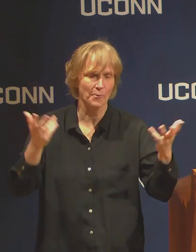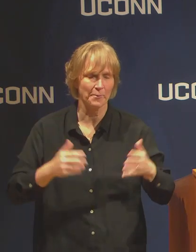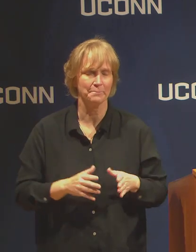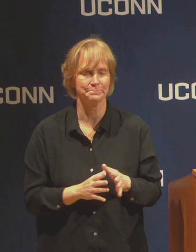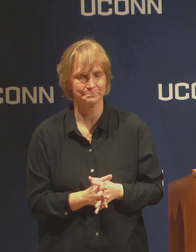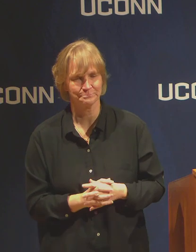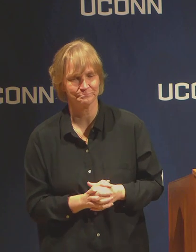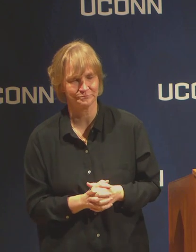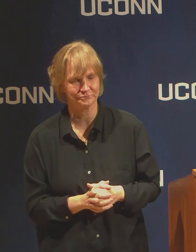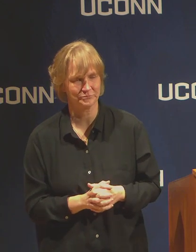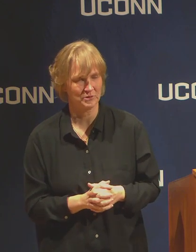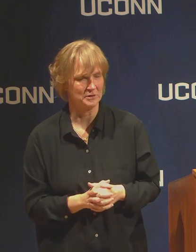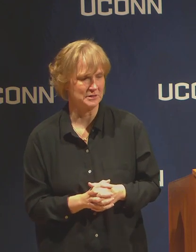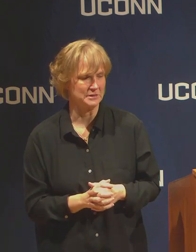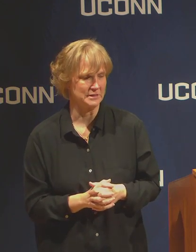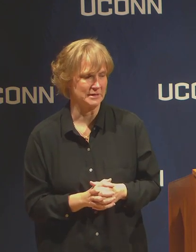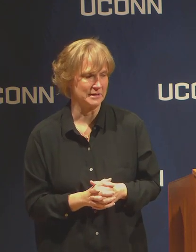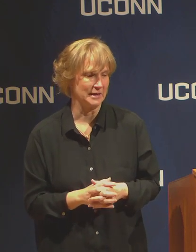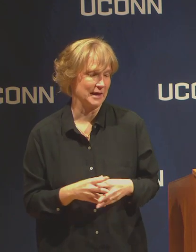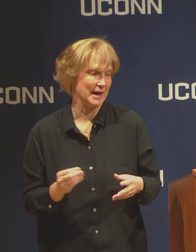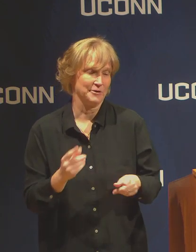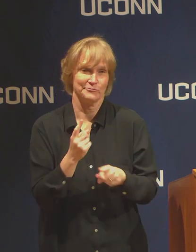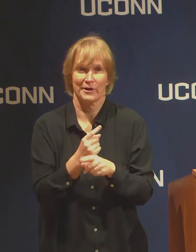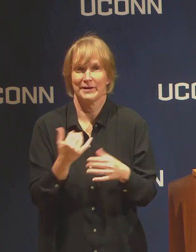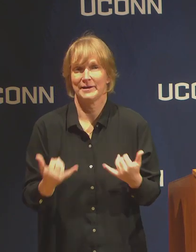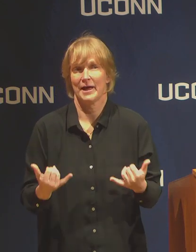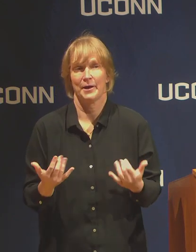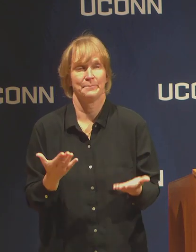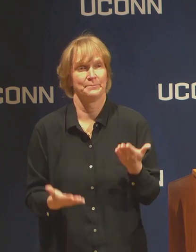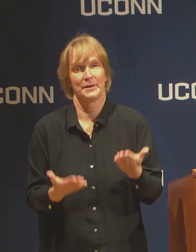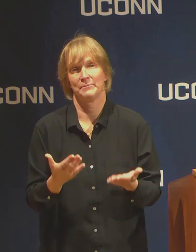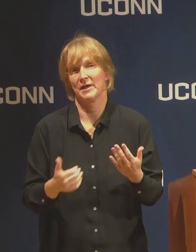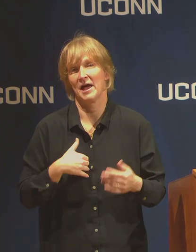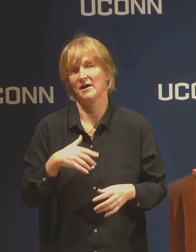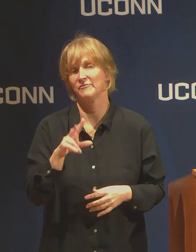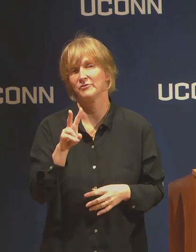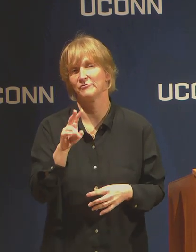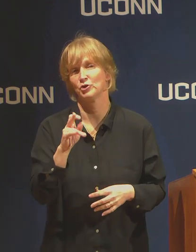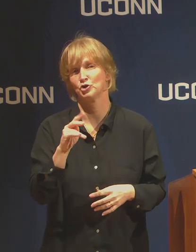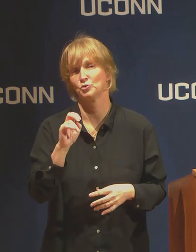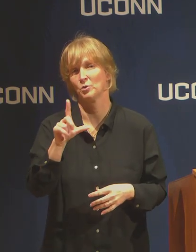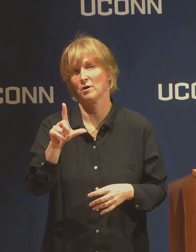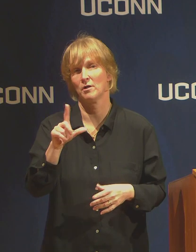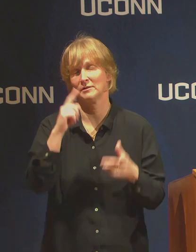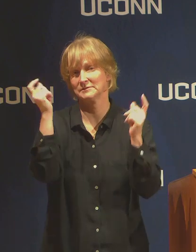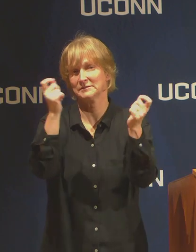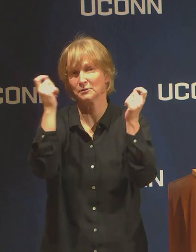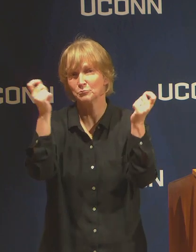sort of virtual celebrations and options that are being explored as